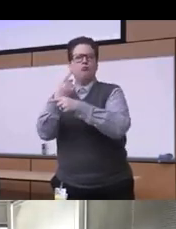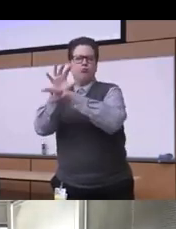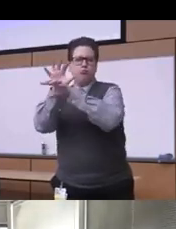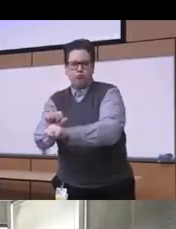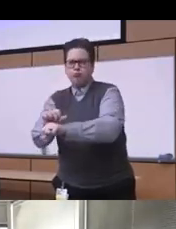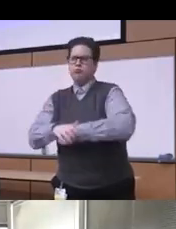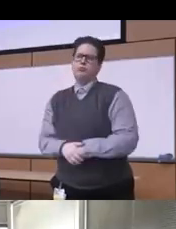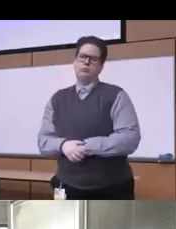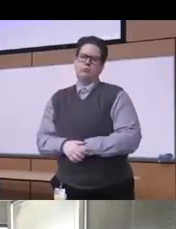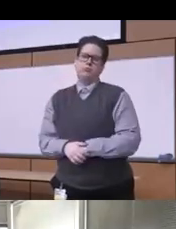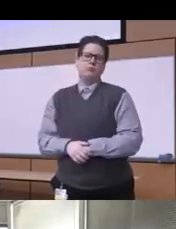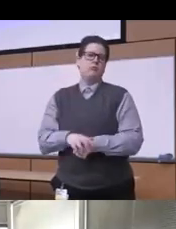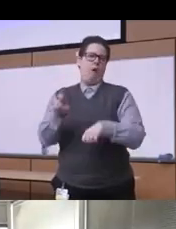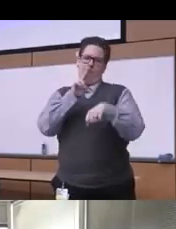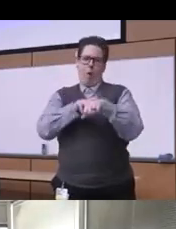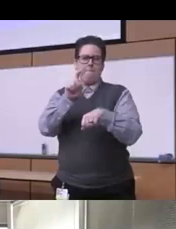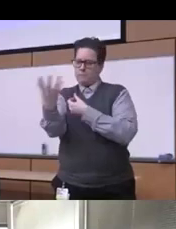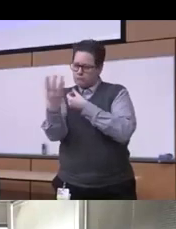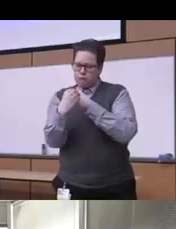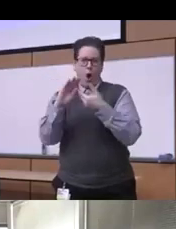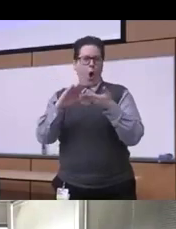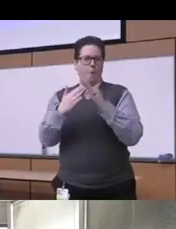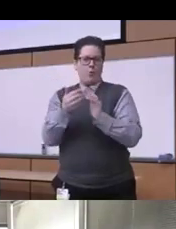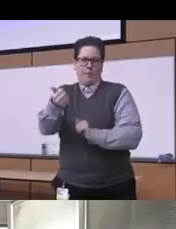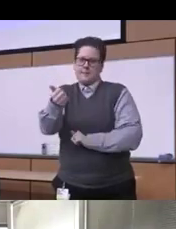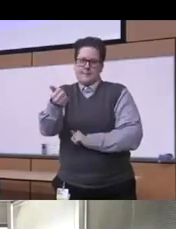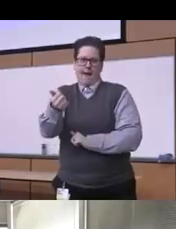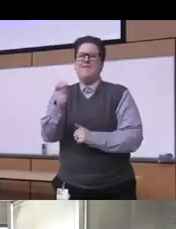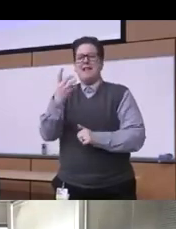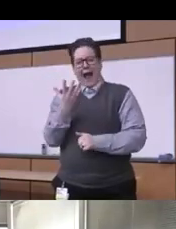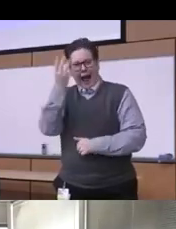always community members and Target population you want to be out in the community and really